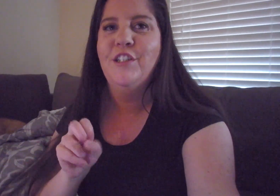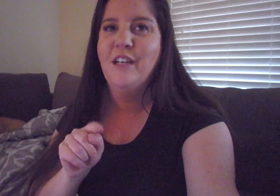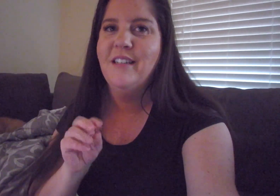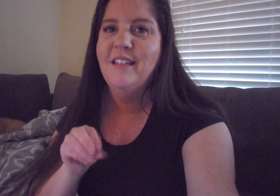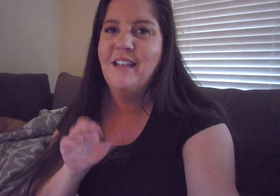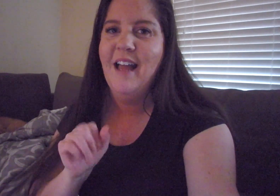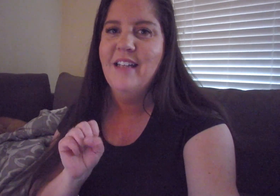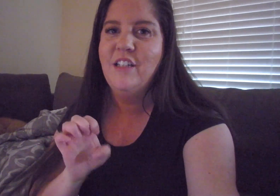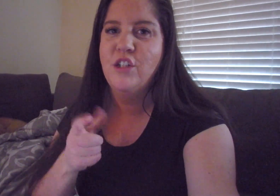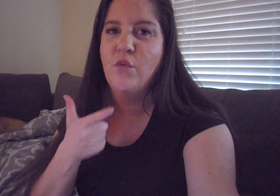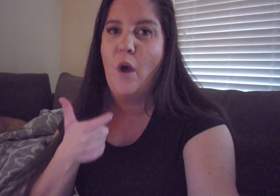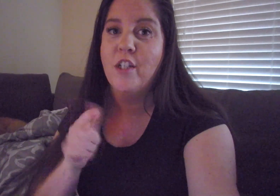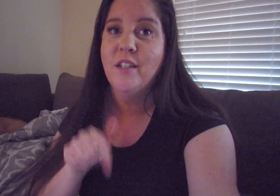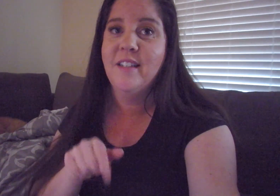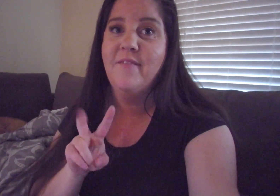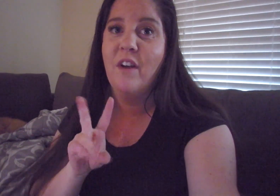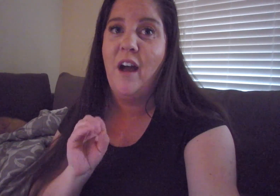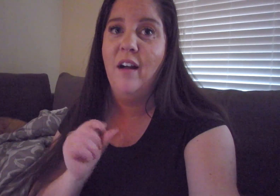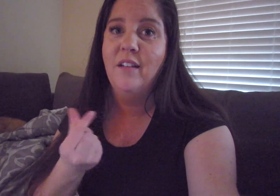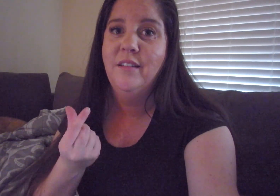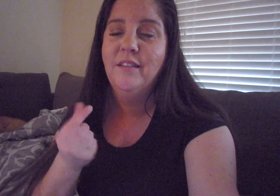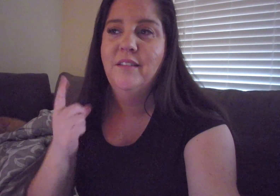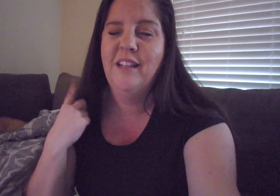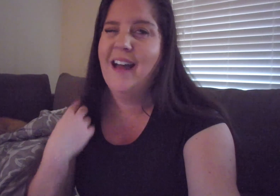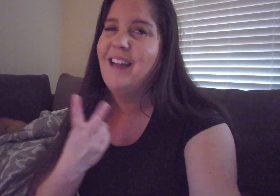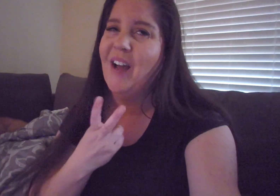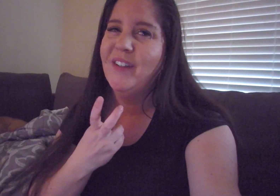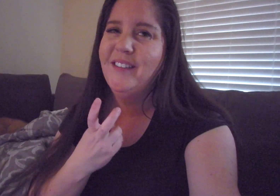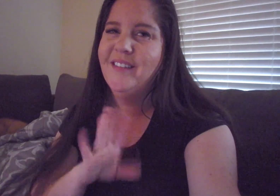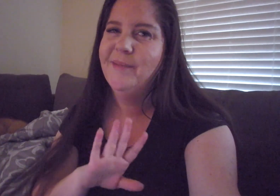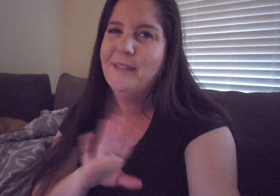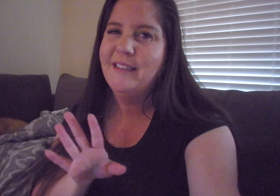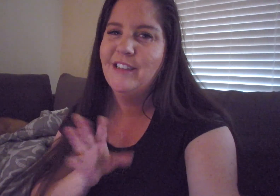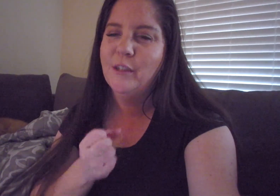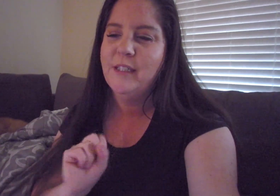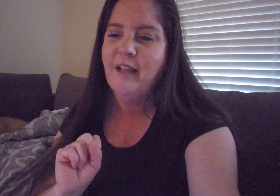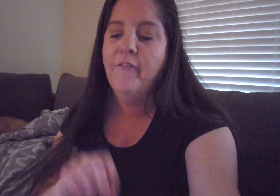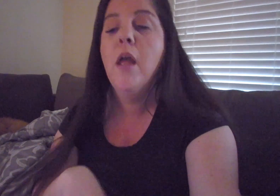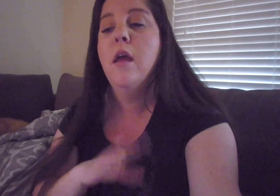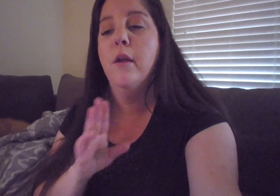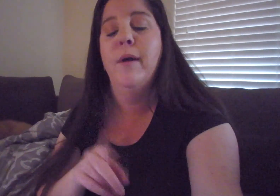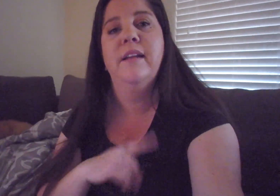Just in case she watches this vlog, I doubt it. But just to be safe.